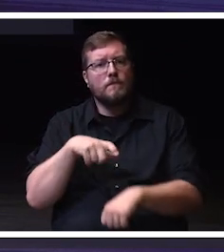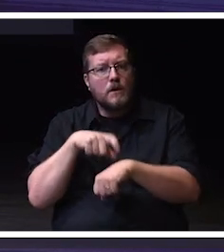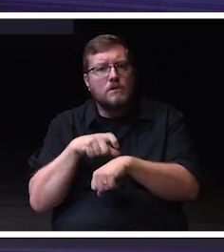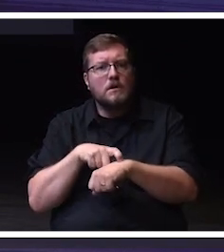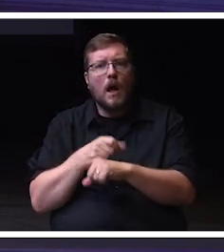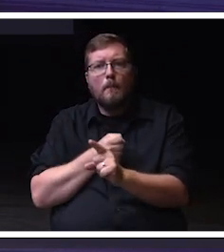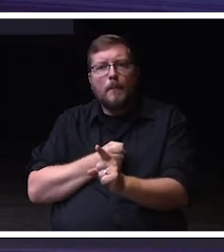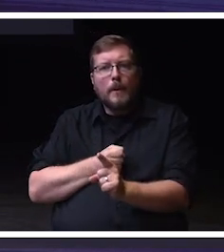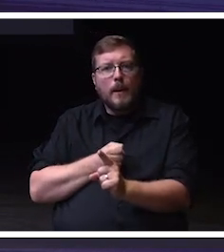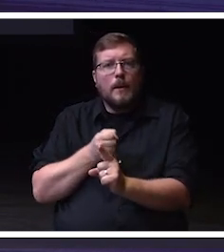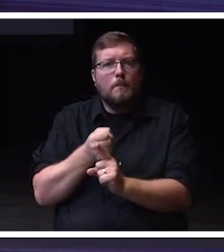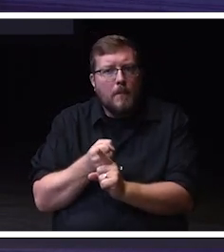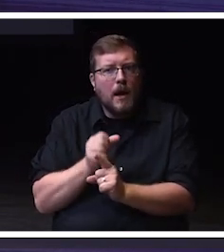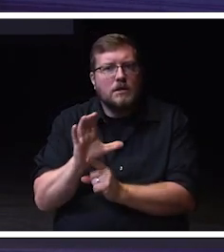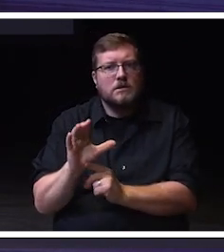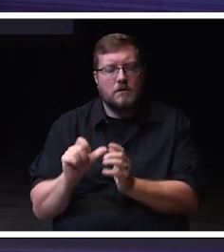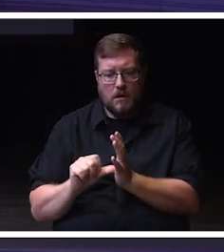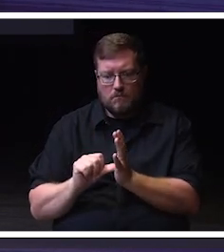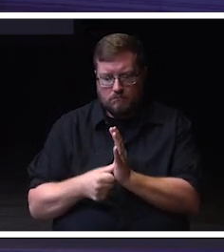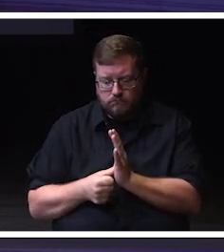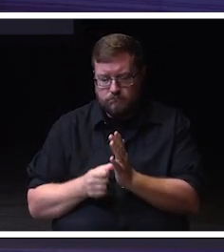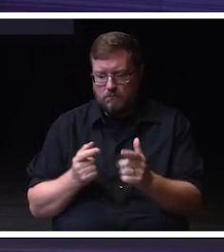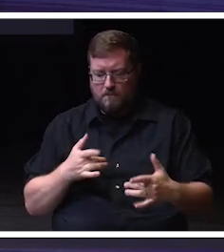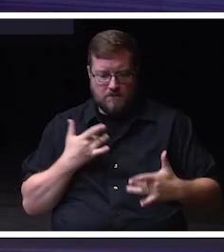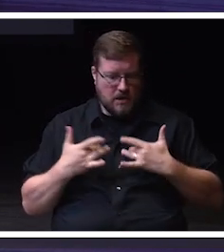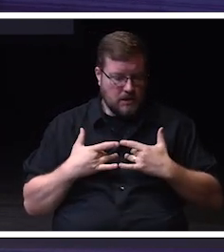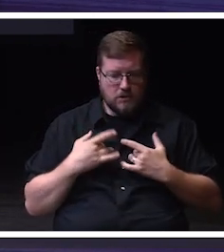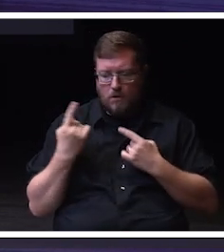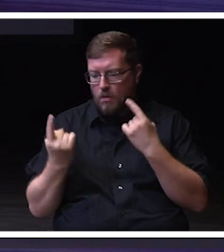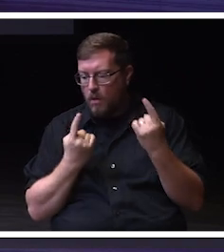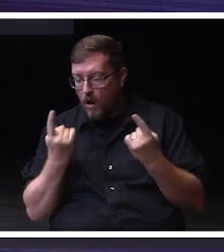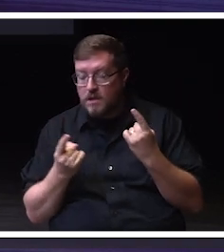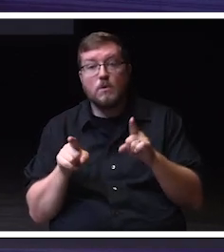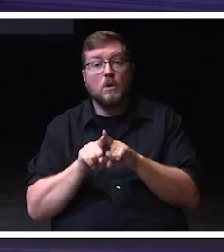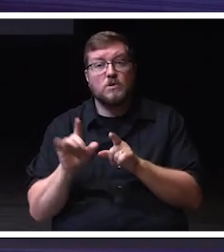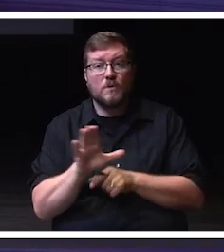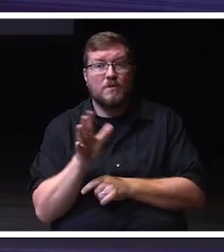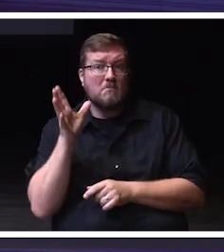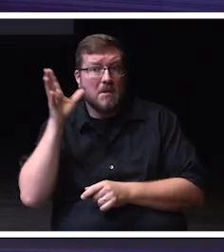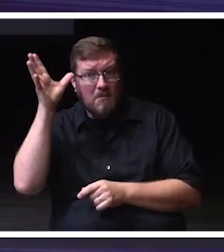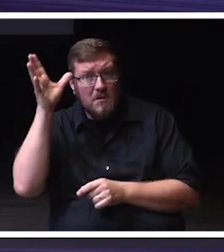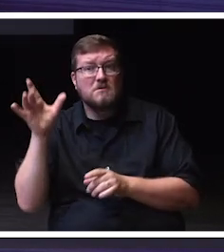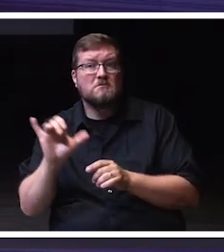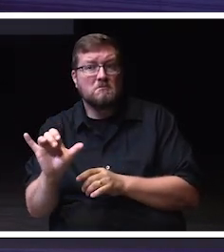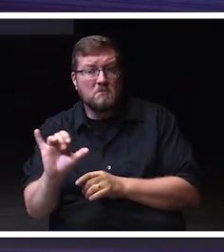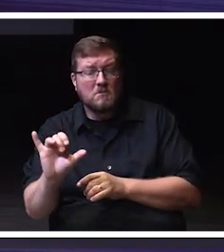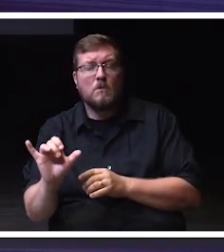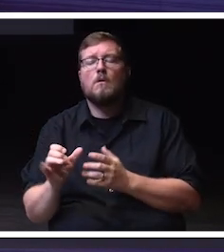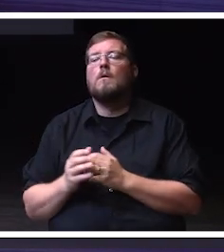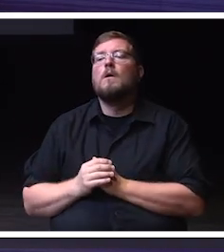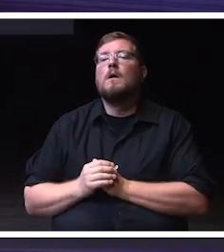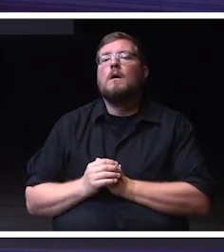and that of their parents as to what type of school UW- Whitewater is often impacting their decision